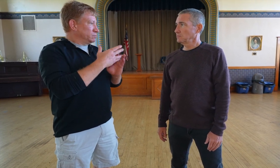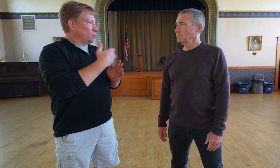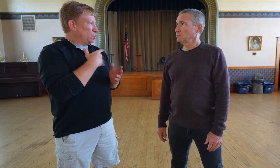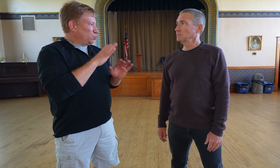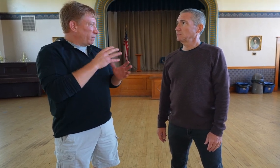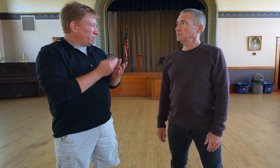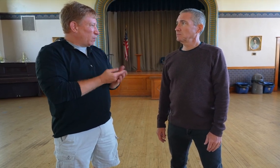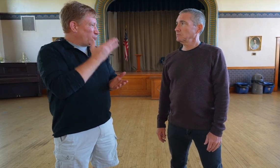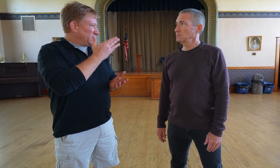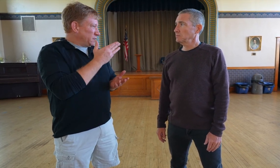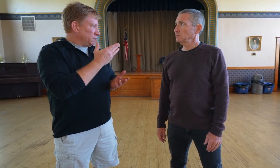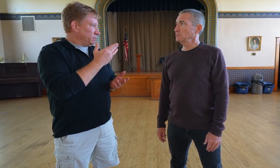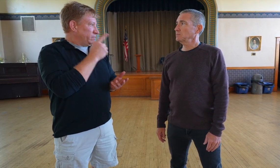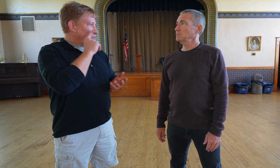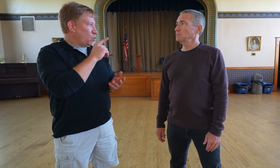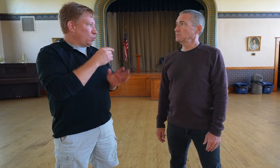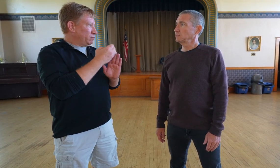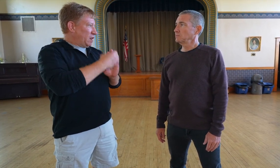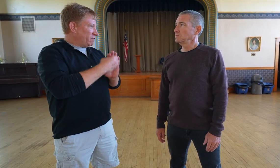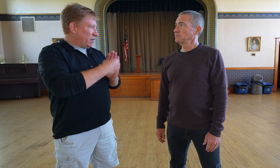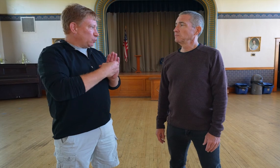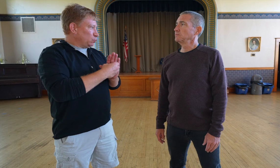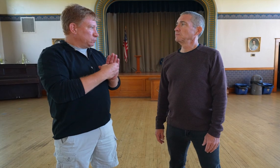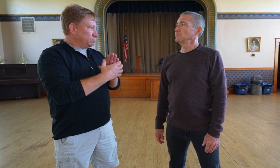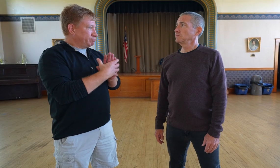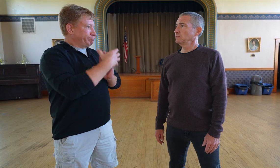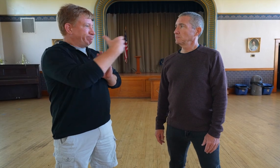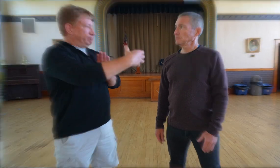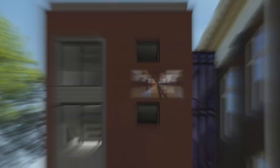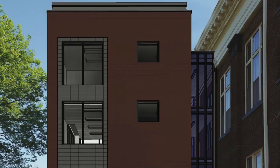and we’re fundraising for the elevator.